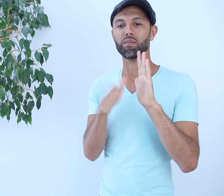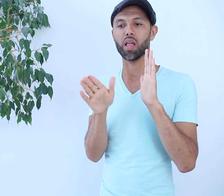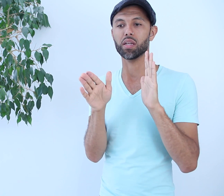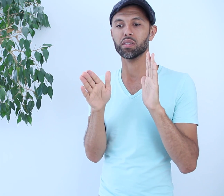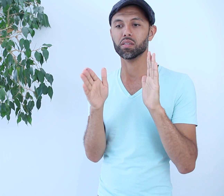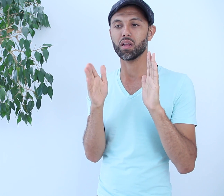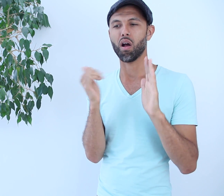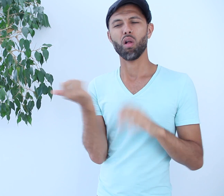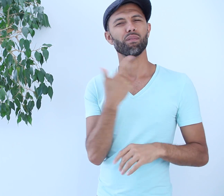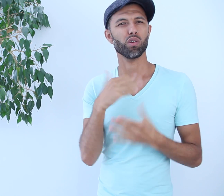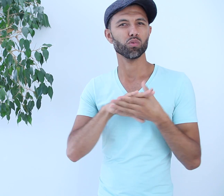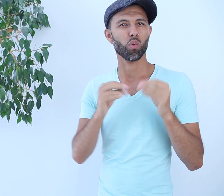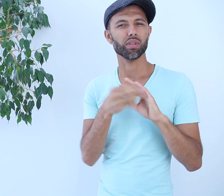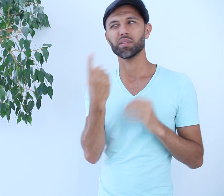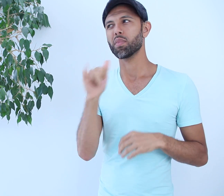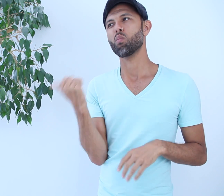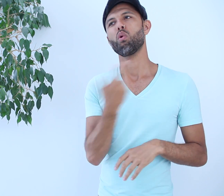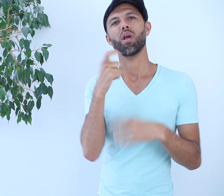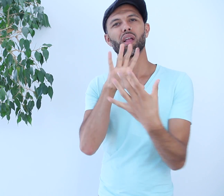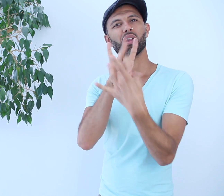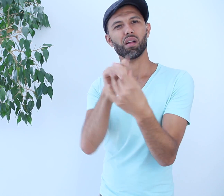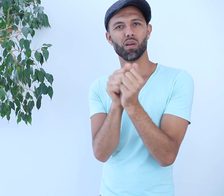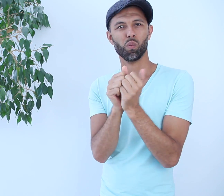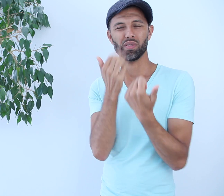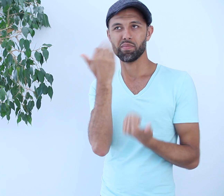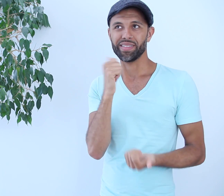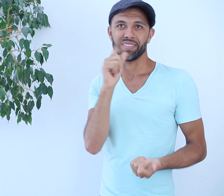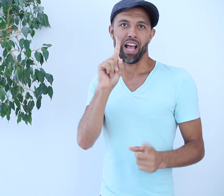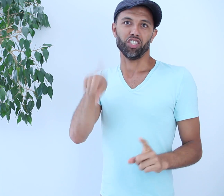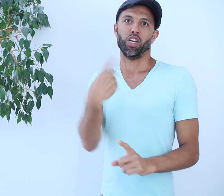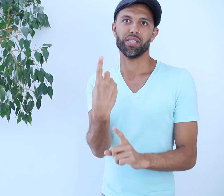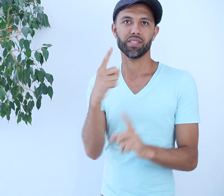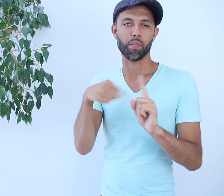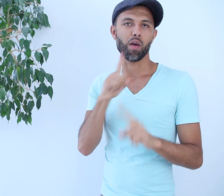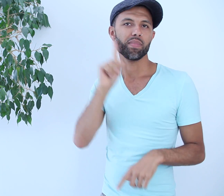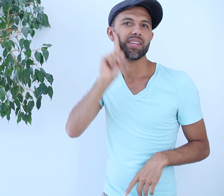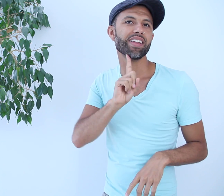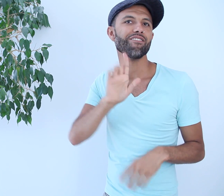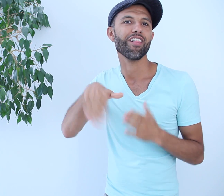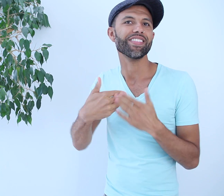Something that captures our stories. Something that we all can connect with because for us it’s not enough to simply focus on what it means to be Deaf at all times.